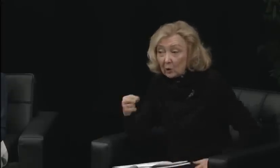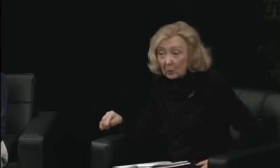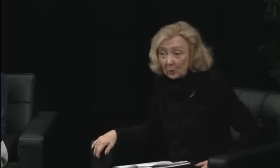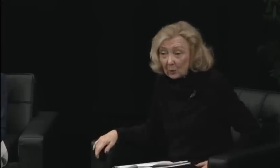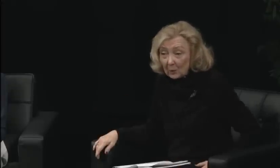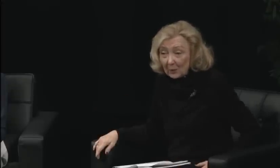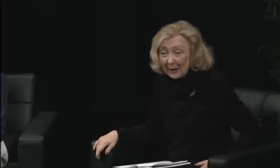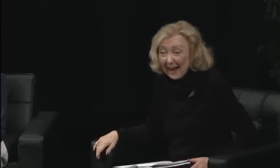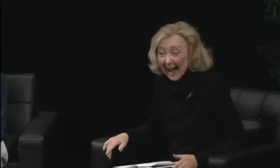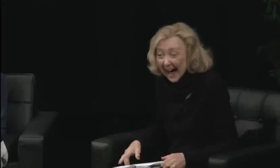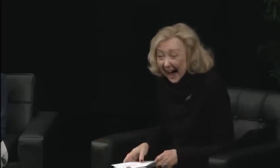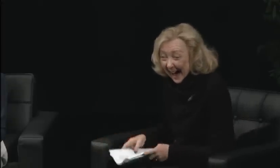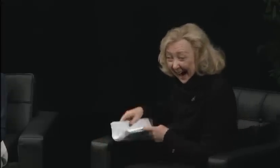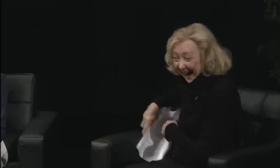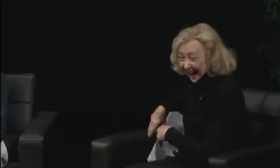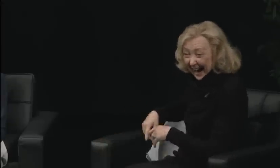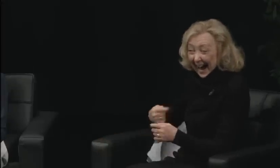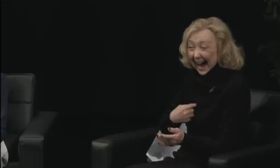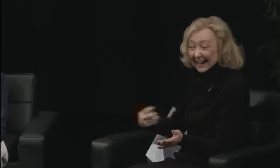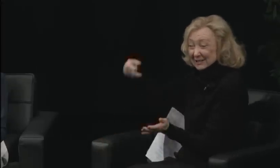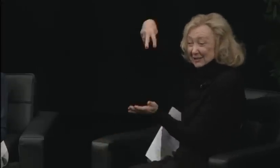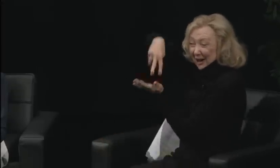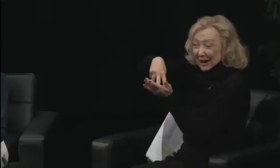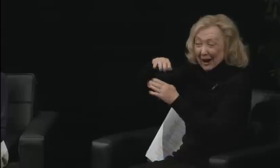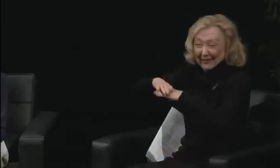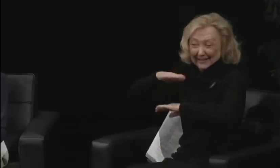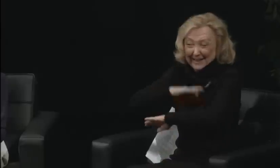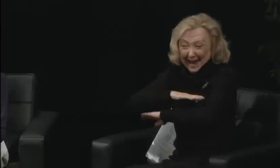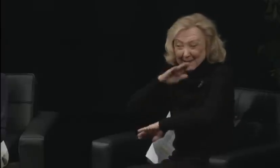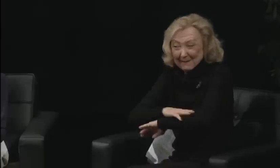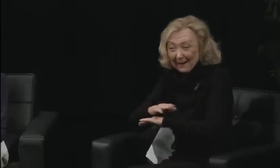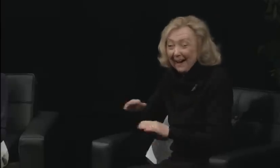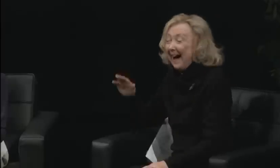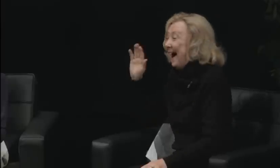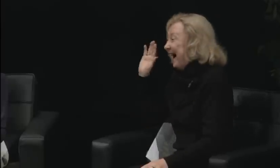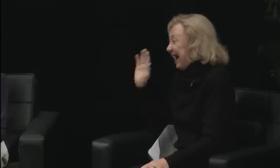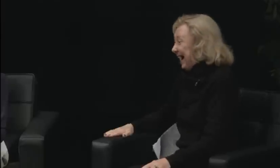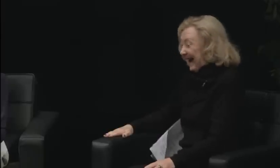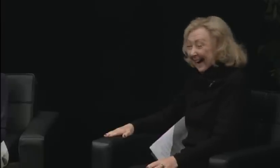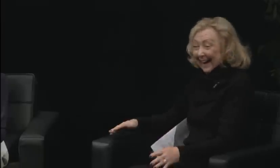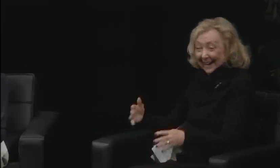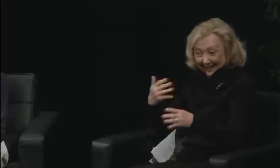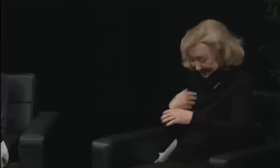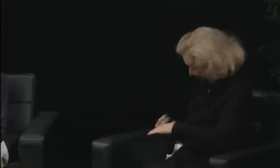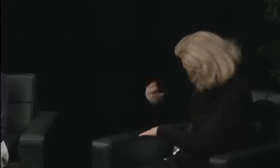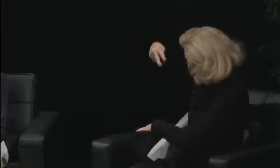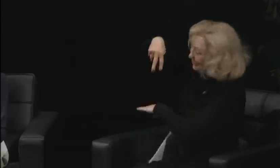In 1893, Agatha Tiegel gave a presentation, entitled,